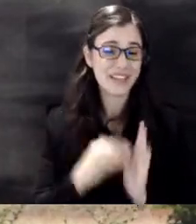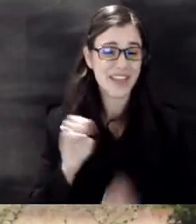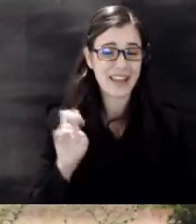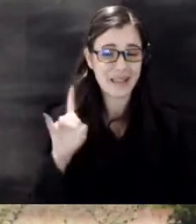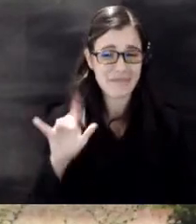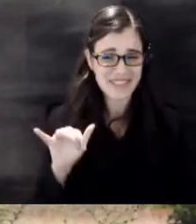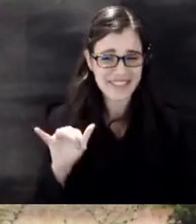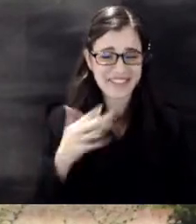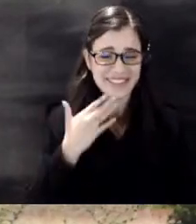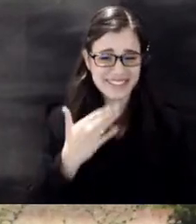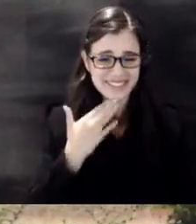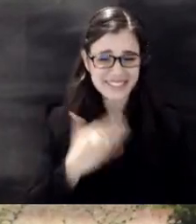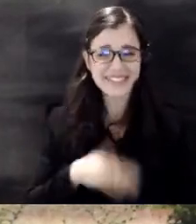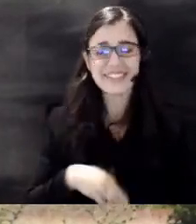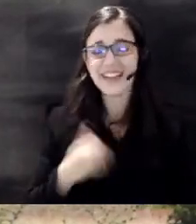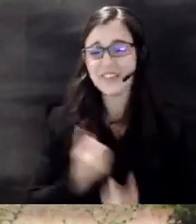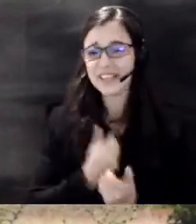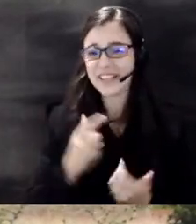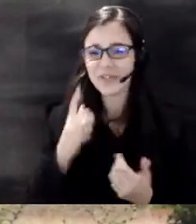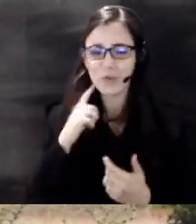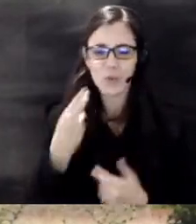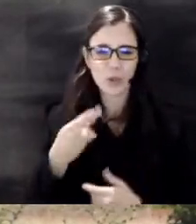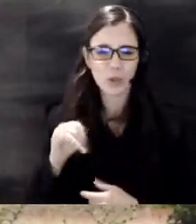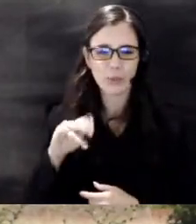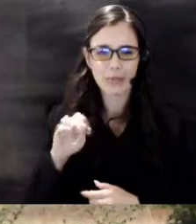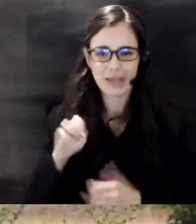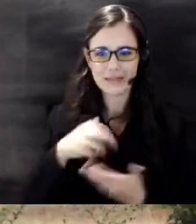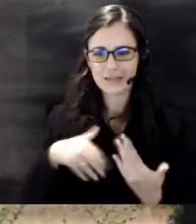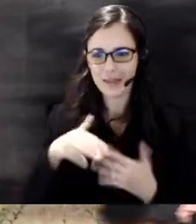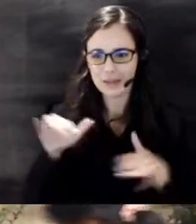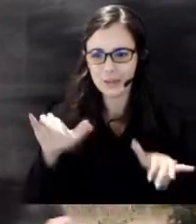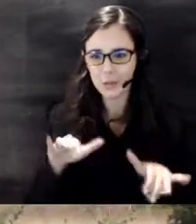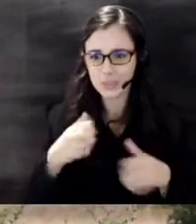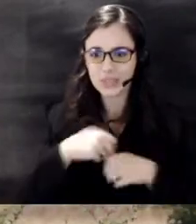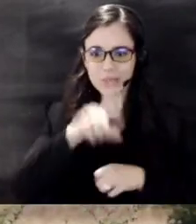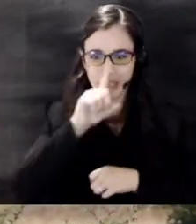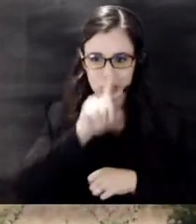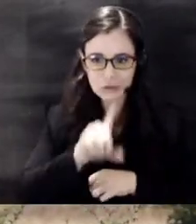that the Kansas Humane Society is doing to ensure that pets get a good home so next I'd